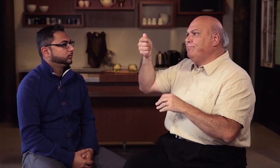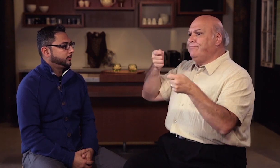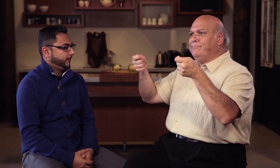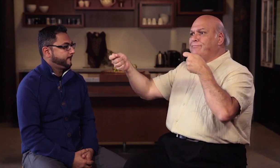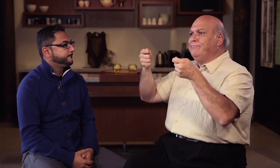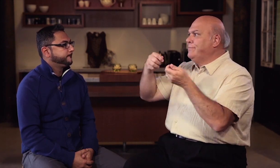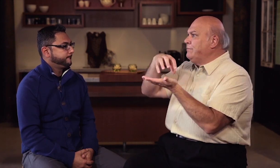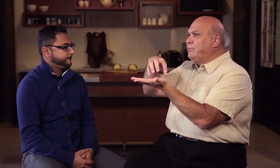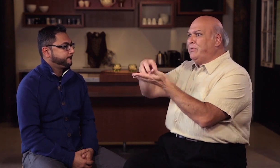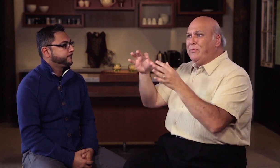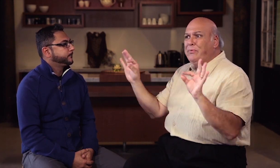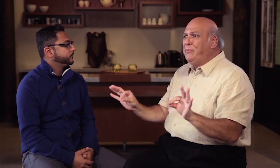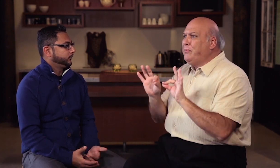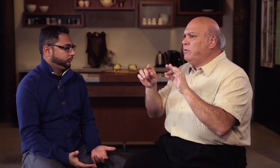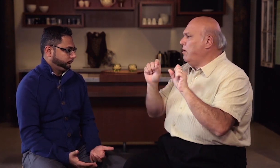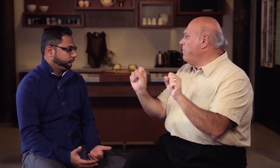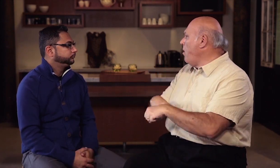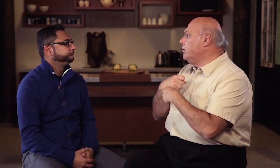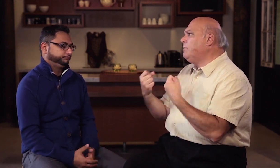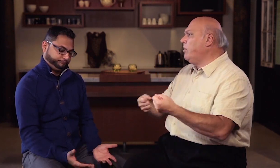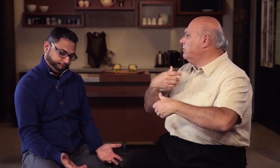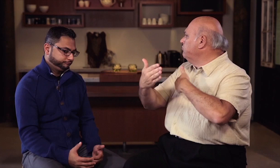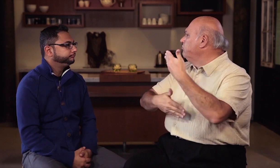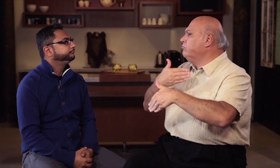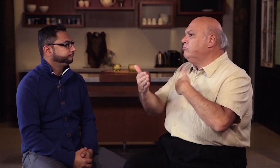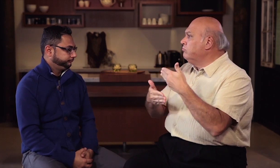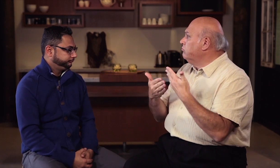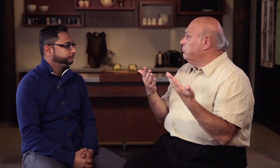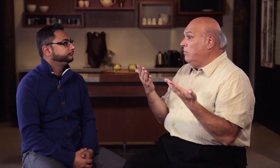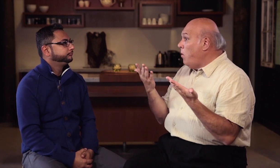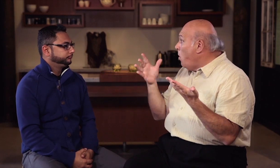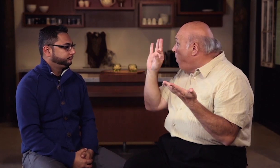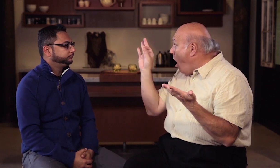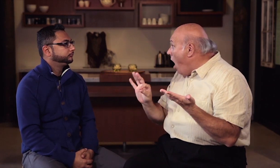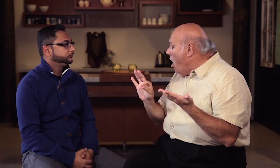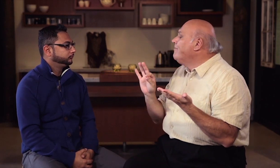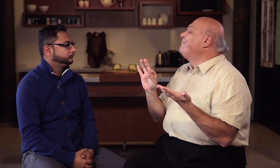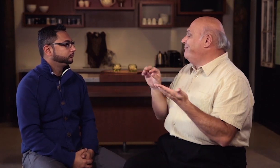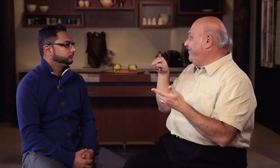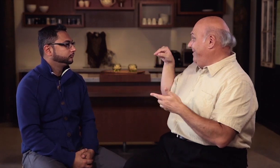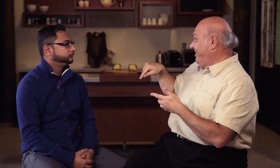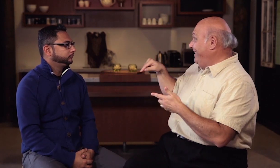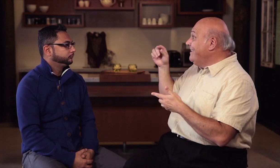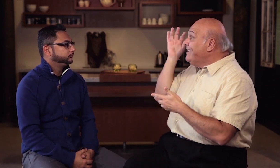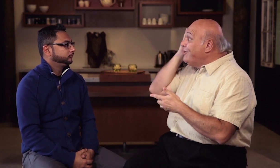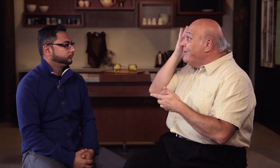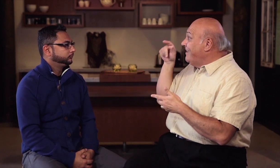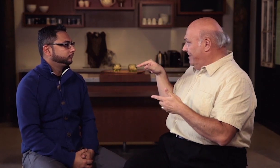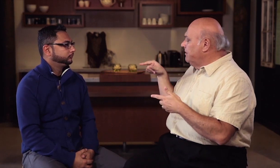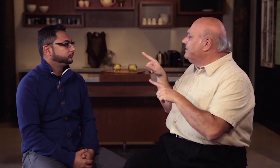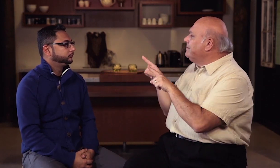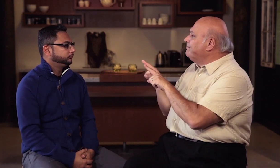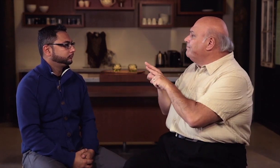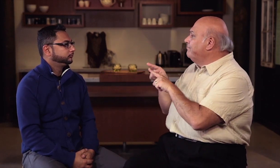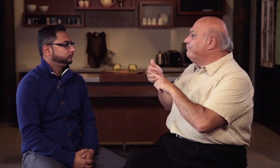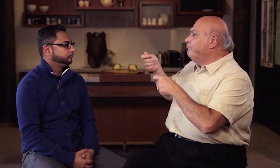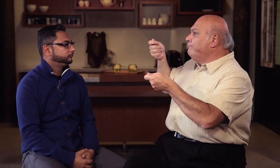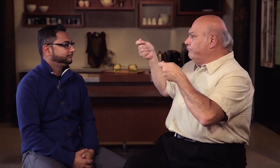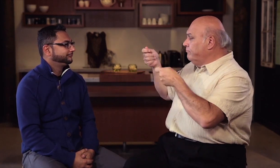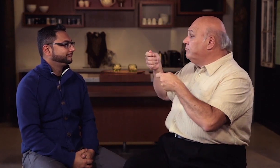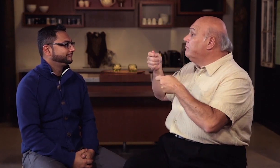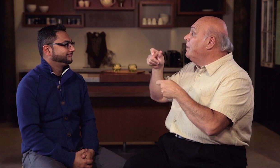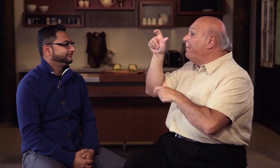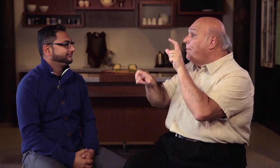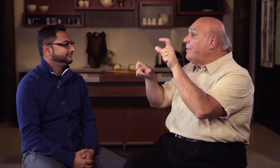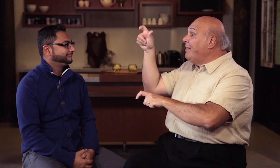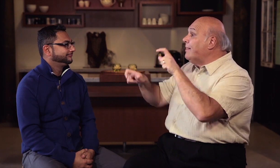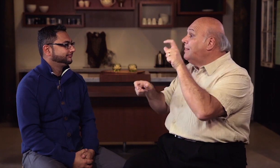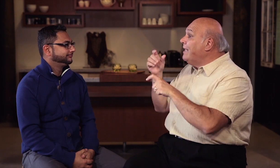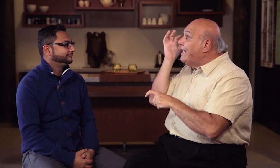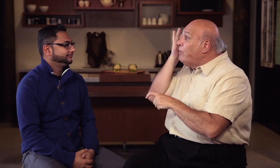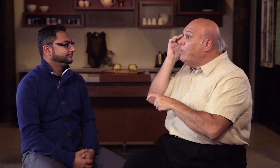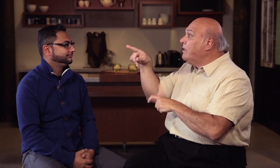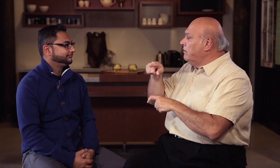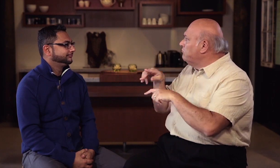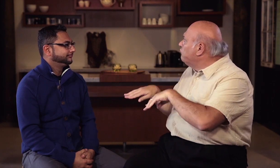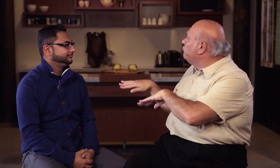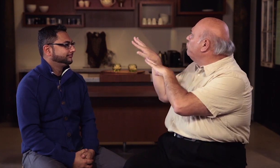leaders, it would be impossible for the community to move on. Hearing people have someone they